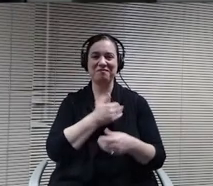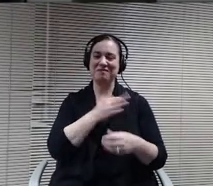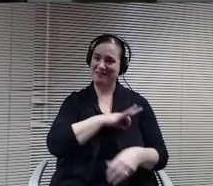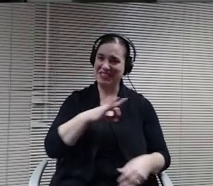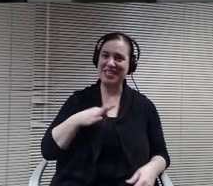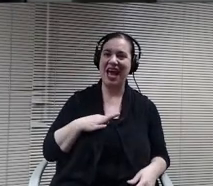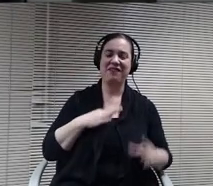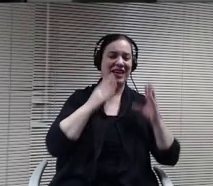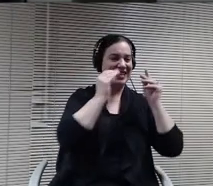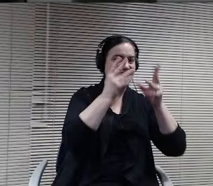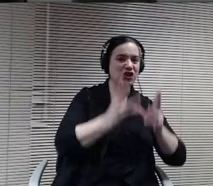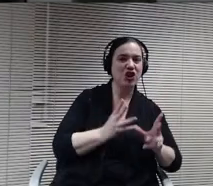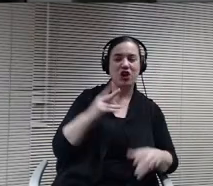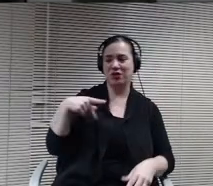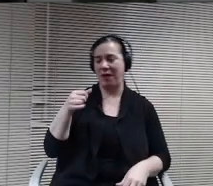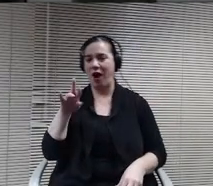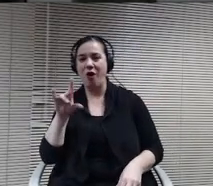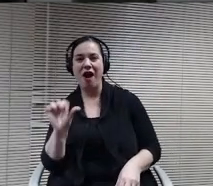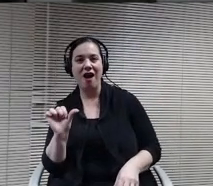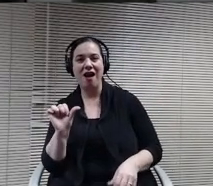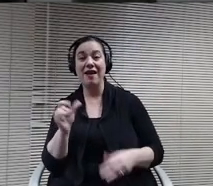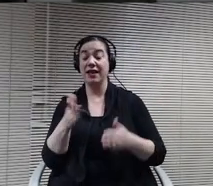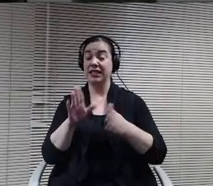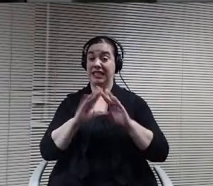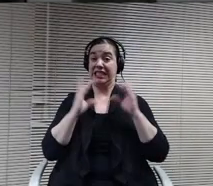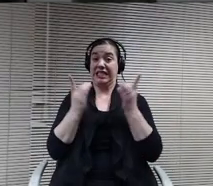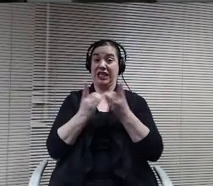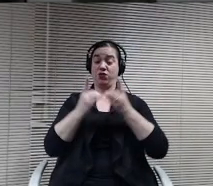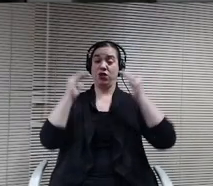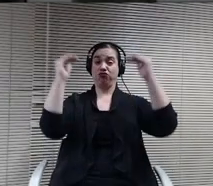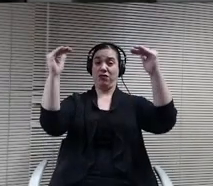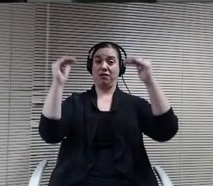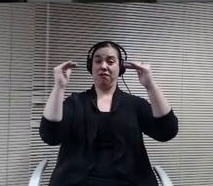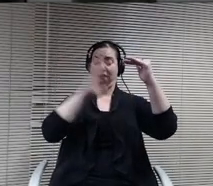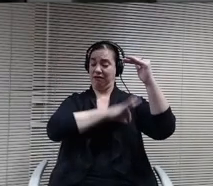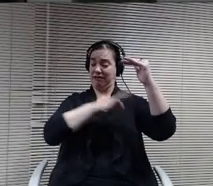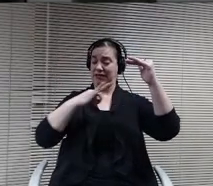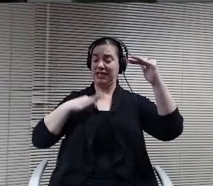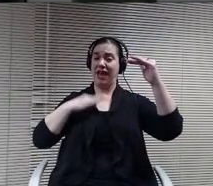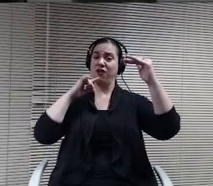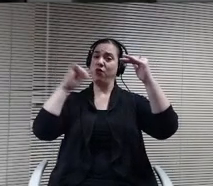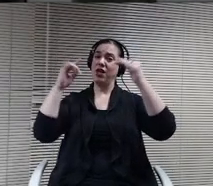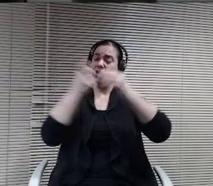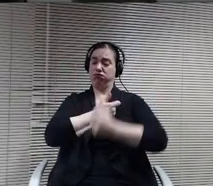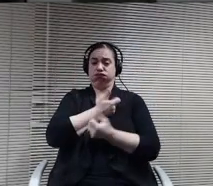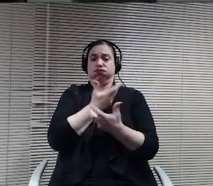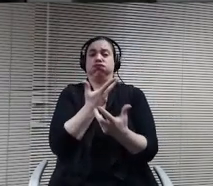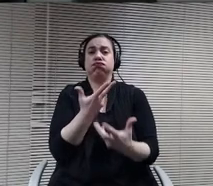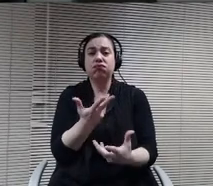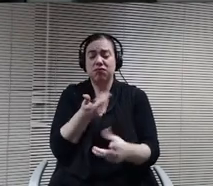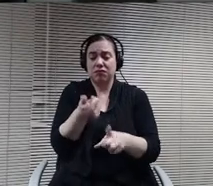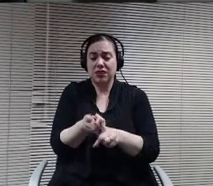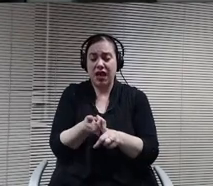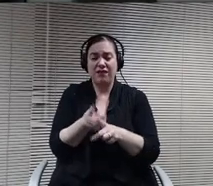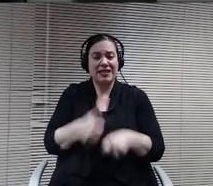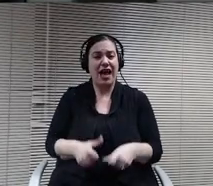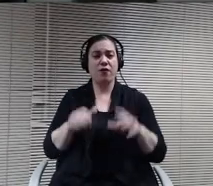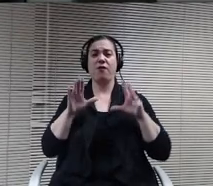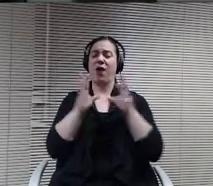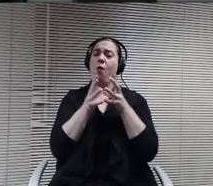Paris, support staff and district level staff have really poured forth themselves and sacrificed quite a bit mentally and emotionally and physically.